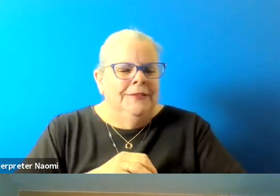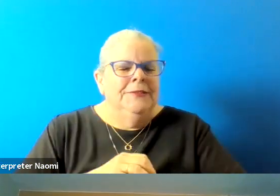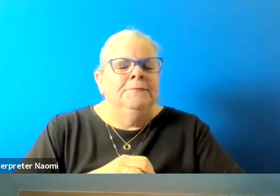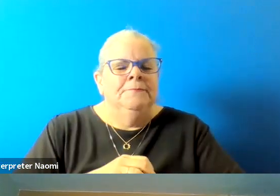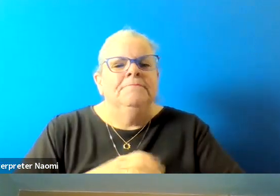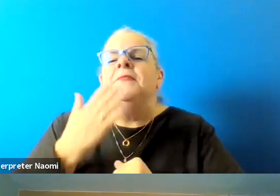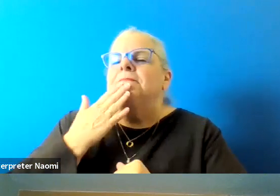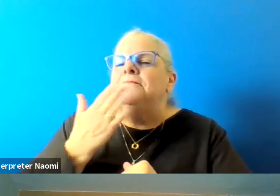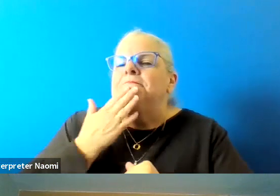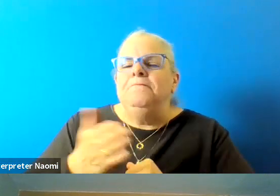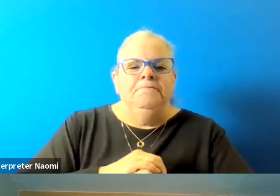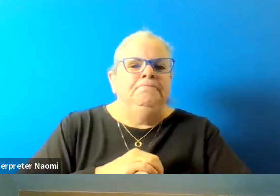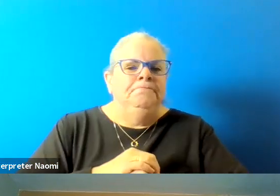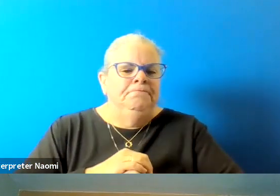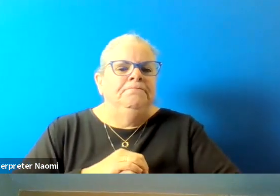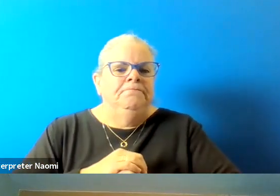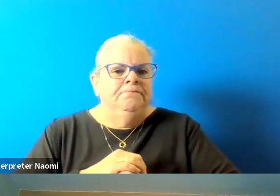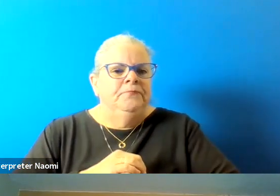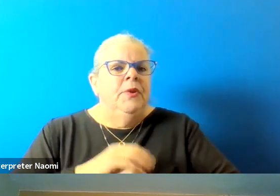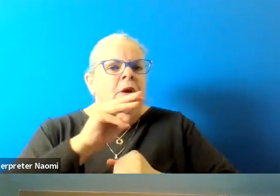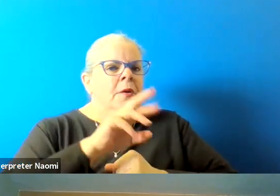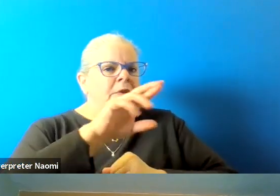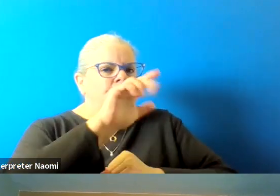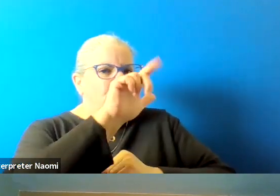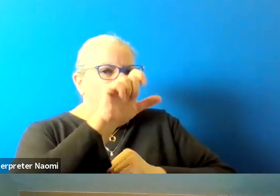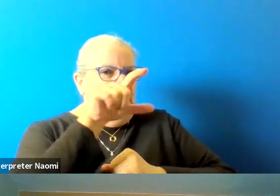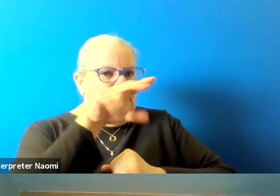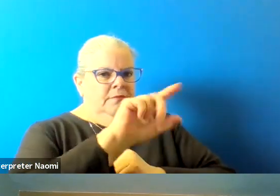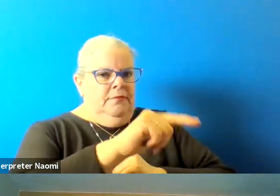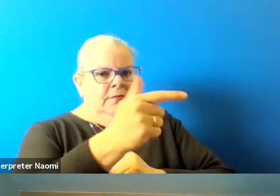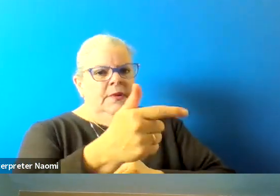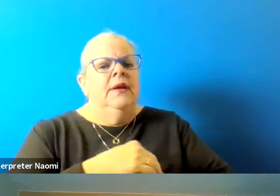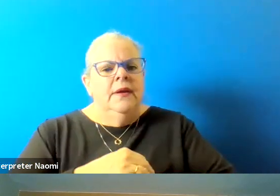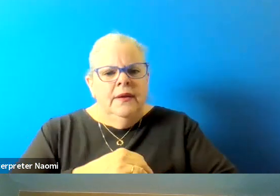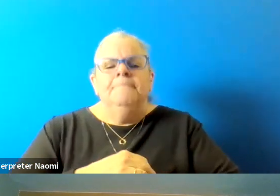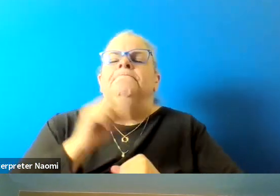Thank you. Mr. Carlson. Yep, thank you. It's a great question.